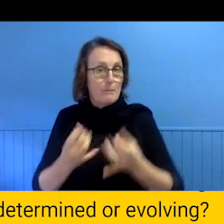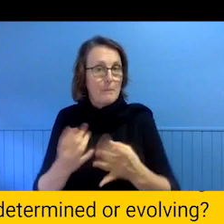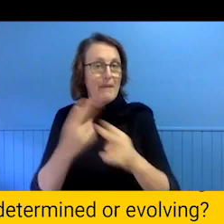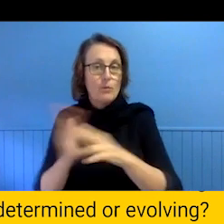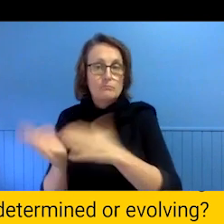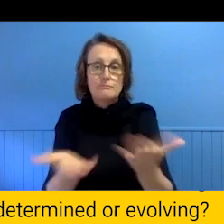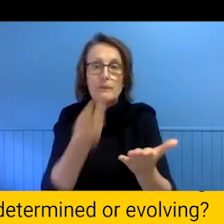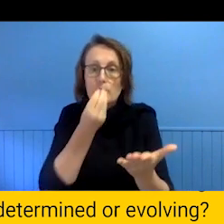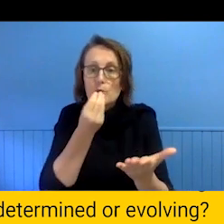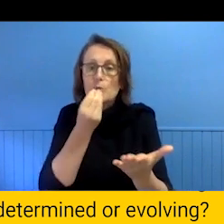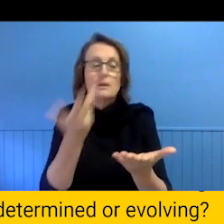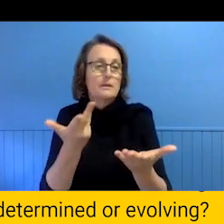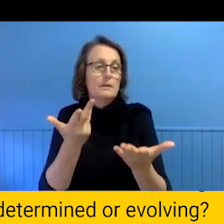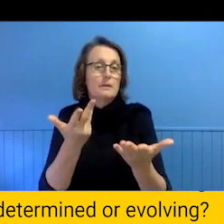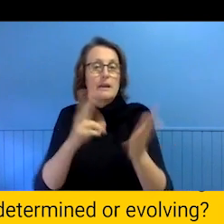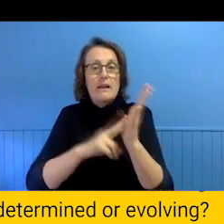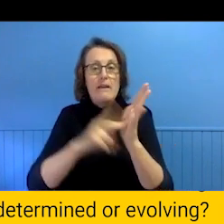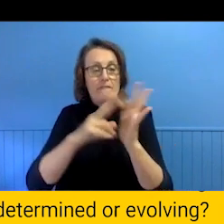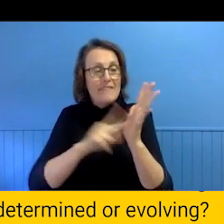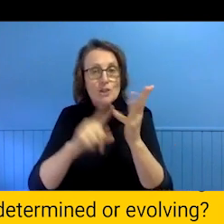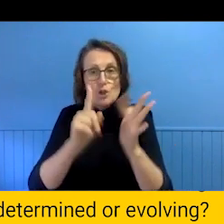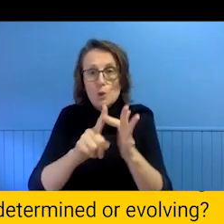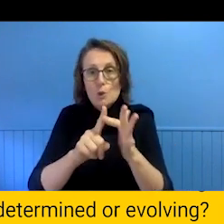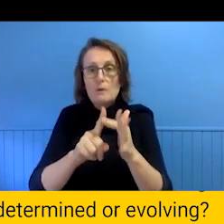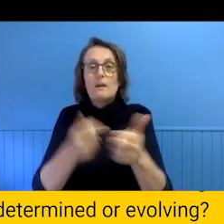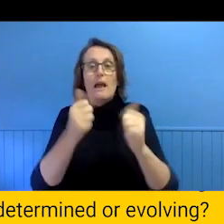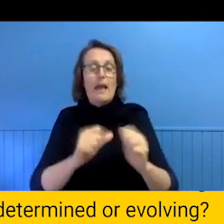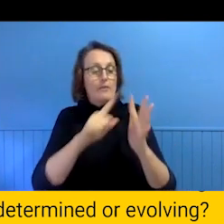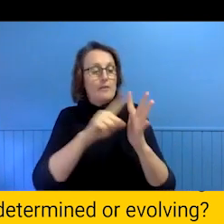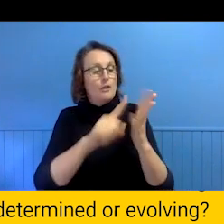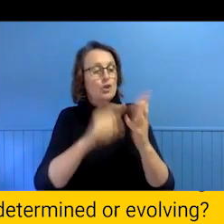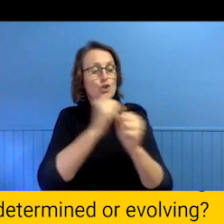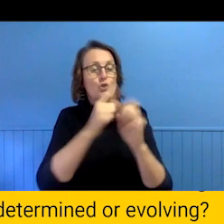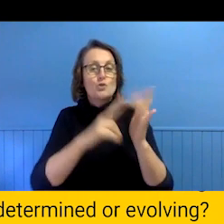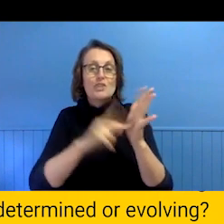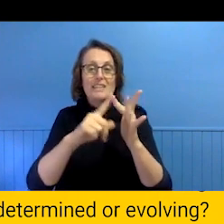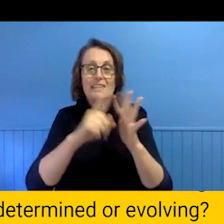making sure there is a lot of extra cheese. You Genia might write the AD report.